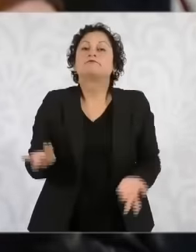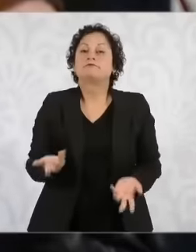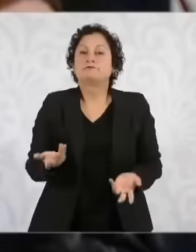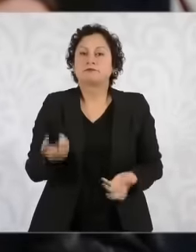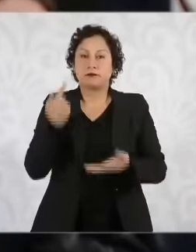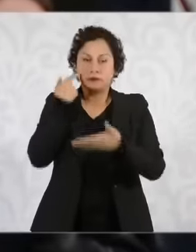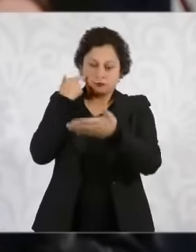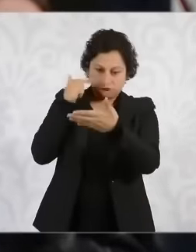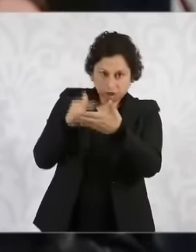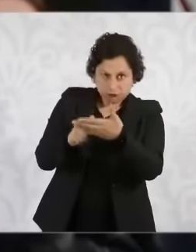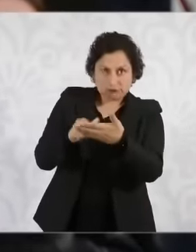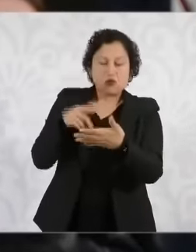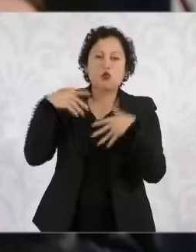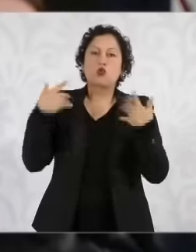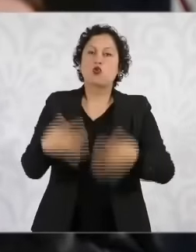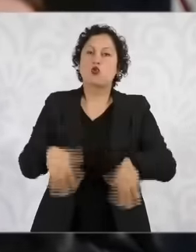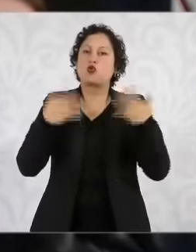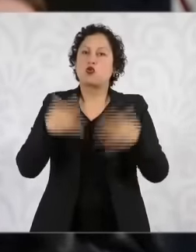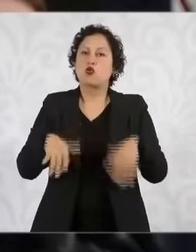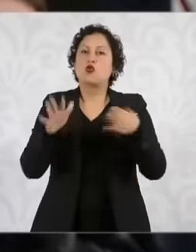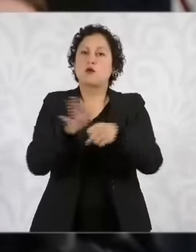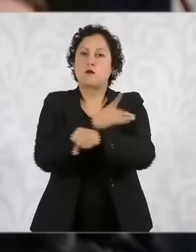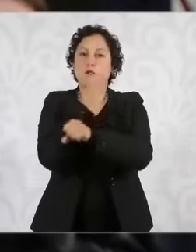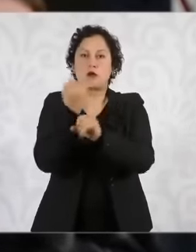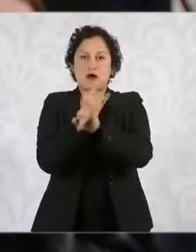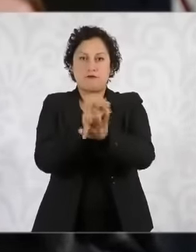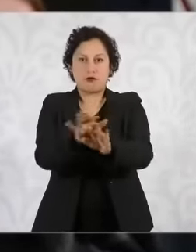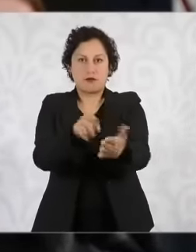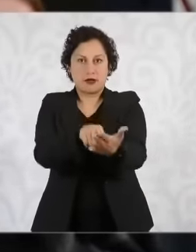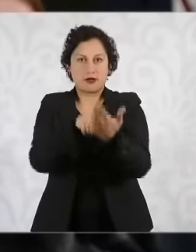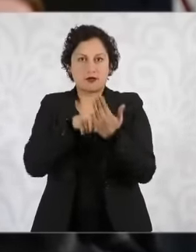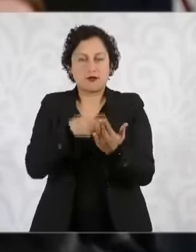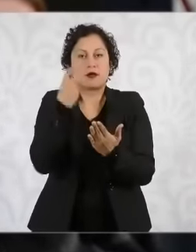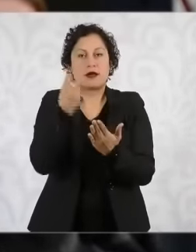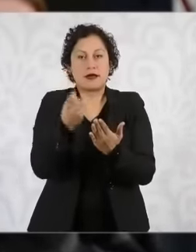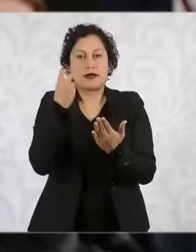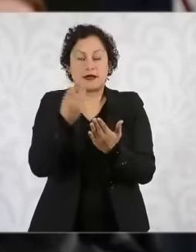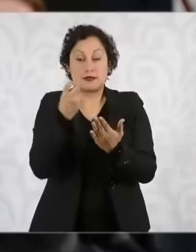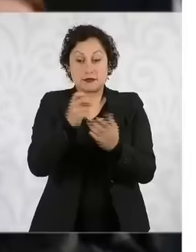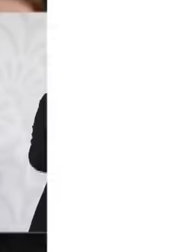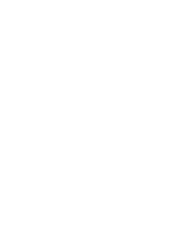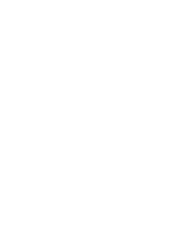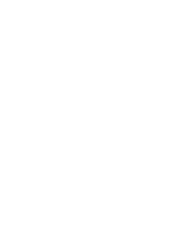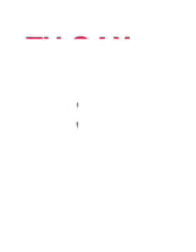because this is the information that Judge Juan Pablo Gómez Fierro has been systematically coming out.